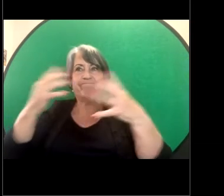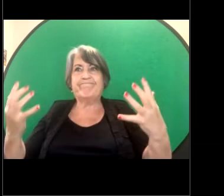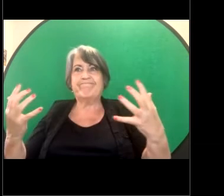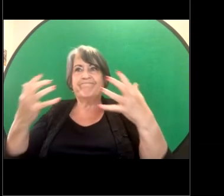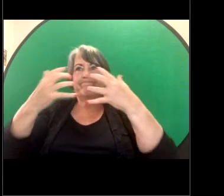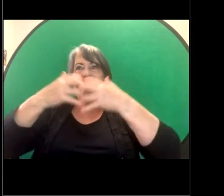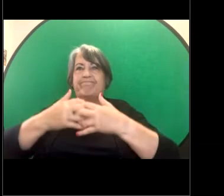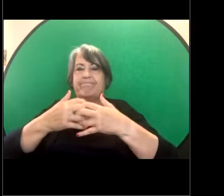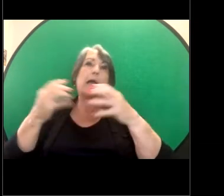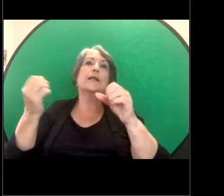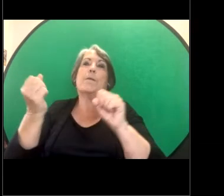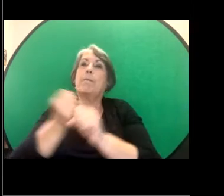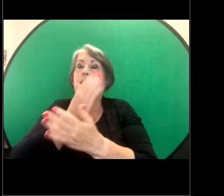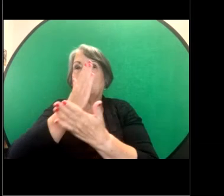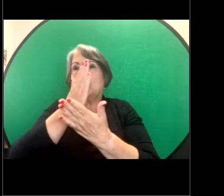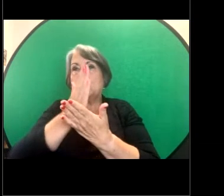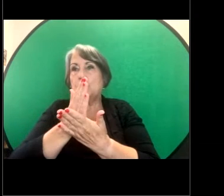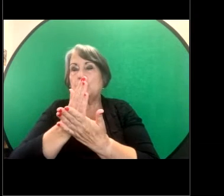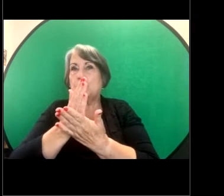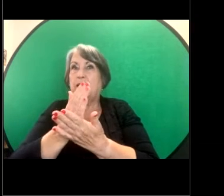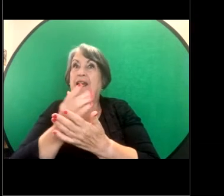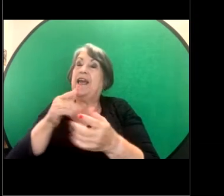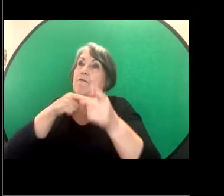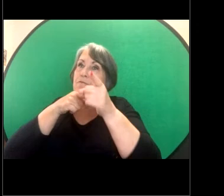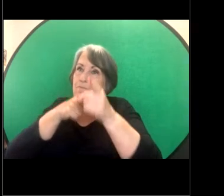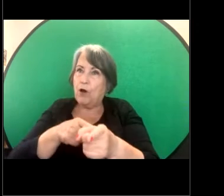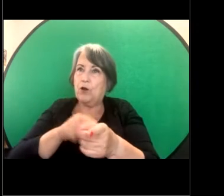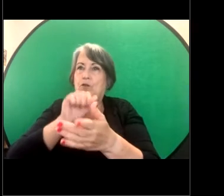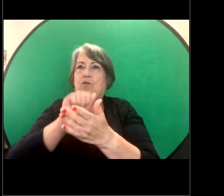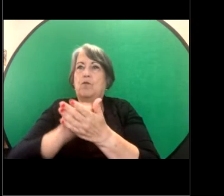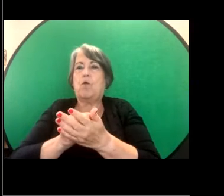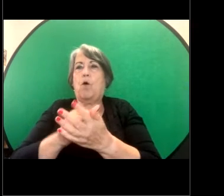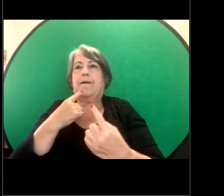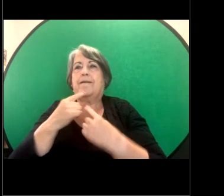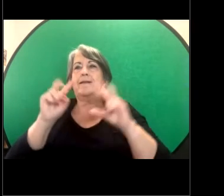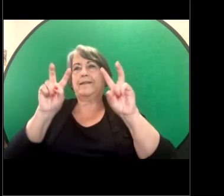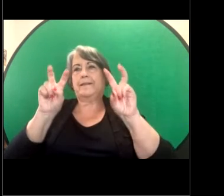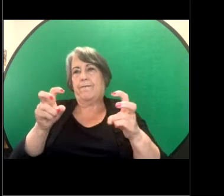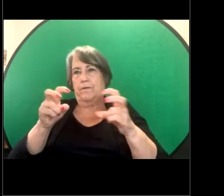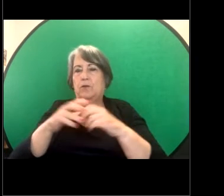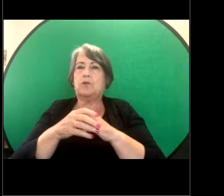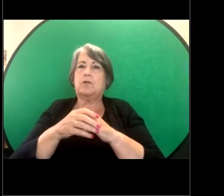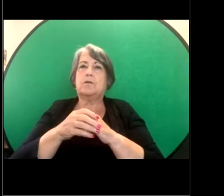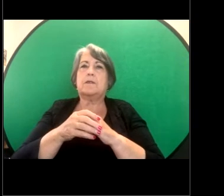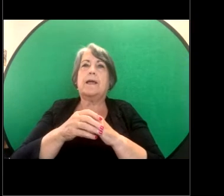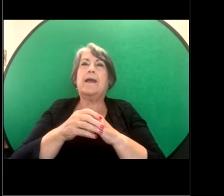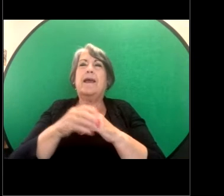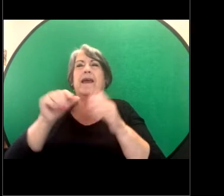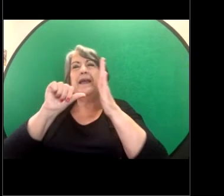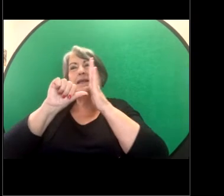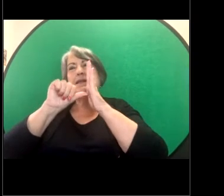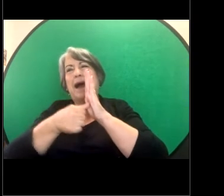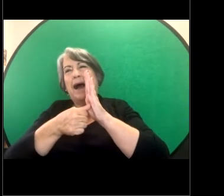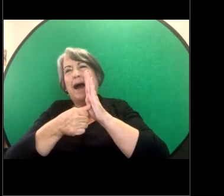it - to fall within the definition. So I think it's hard to give a firm answer as to whether,